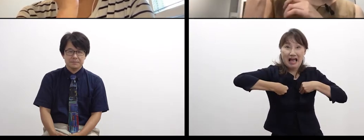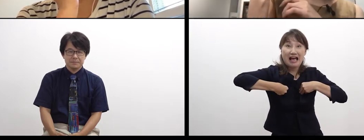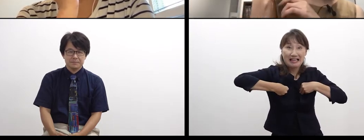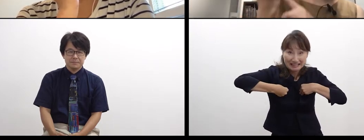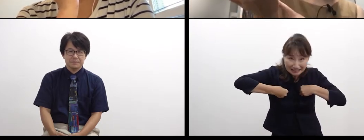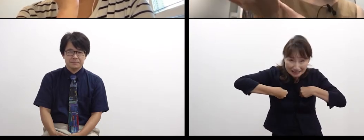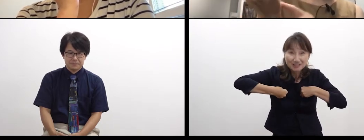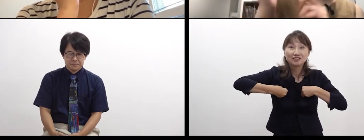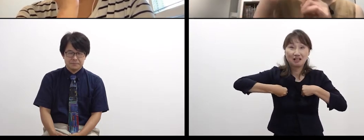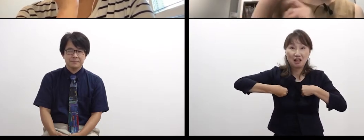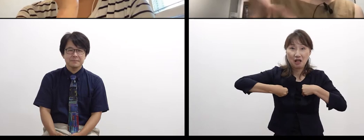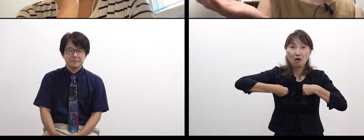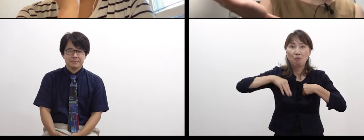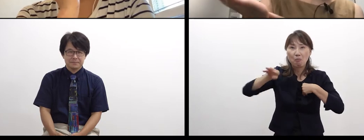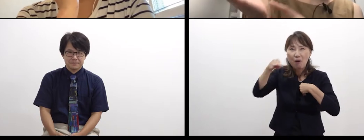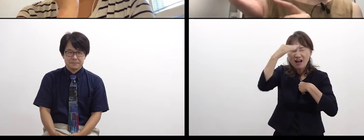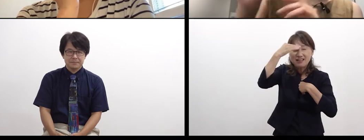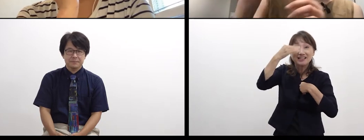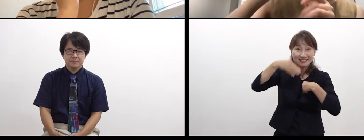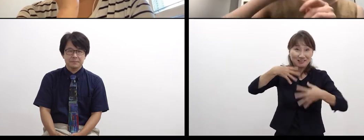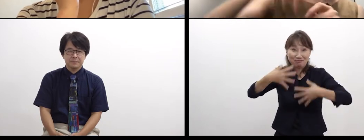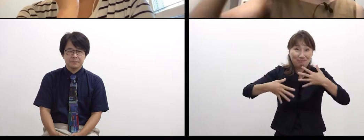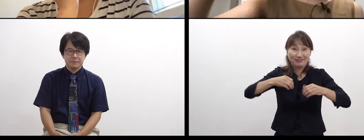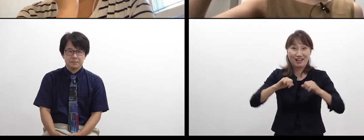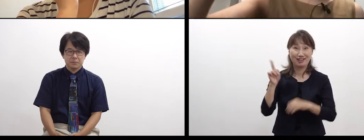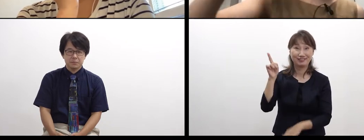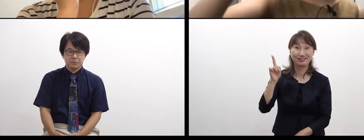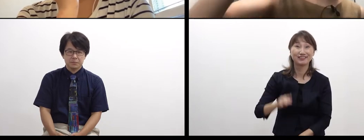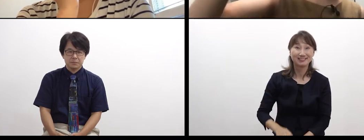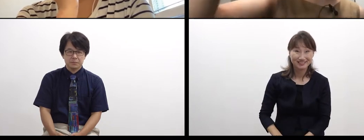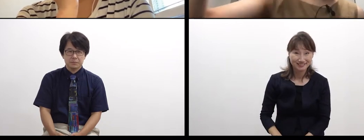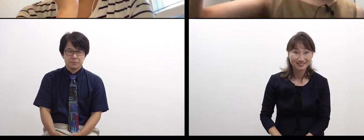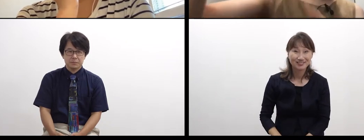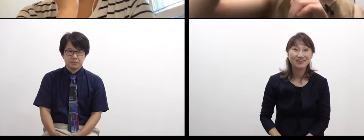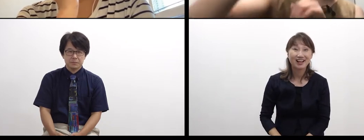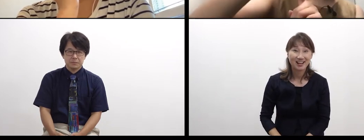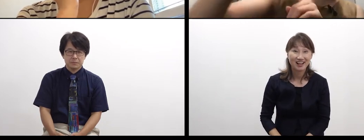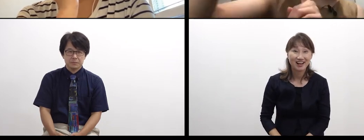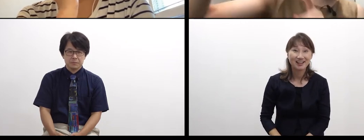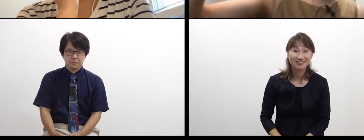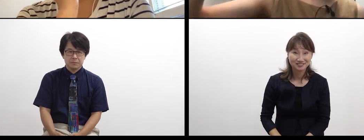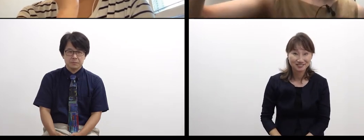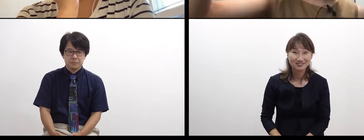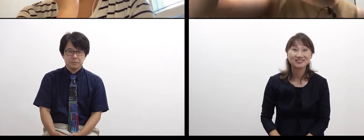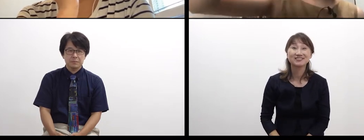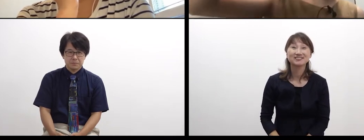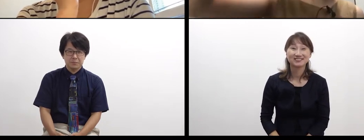or we go on an adventure while seeing his hand as spiderman.